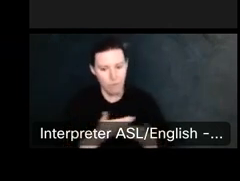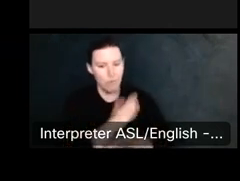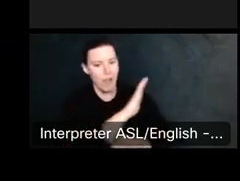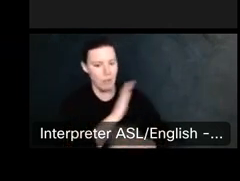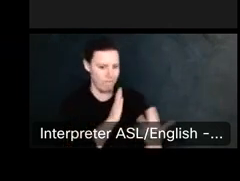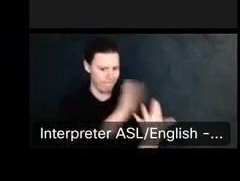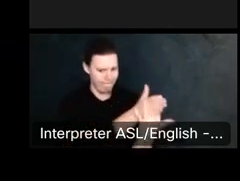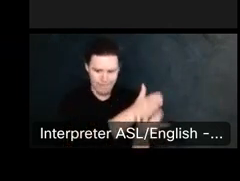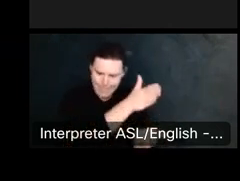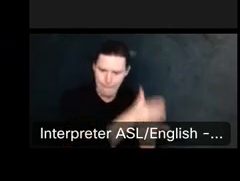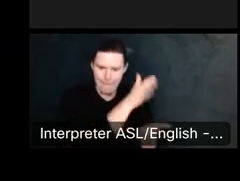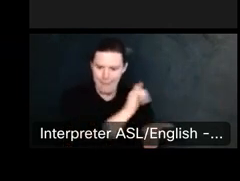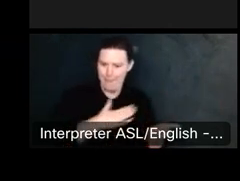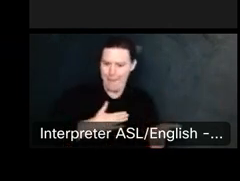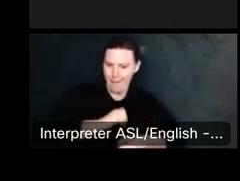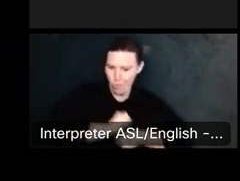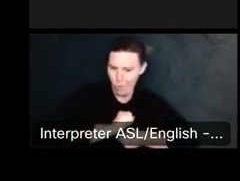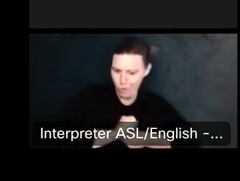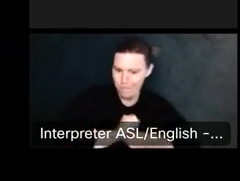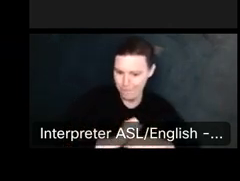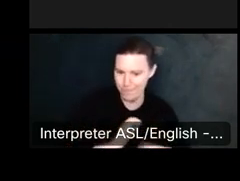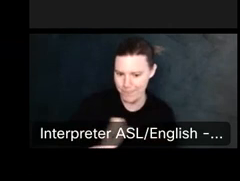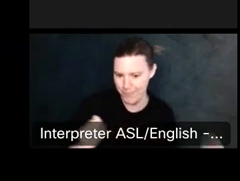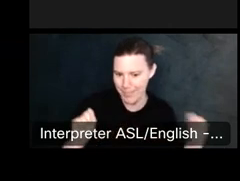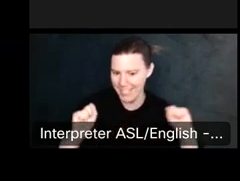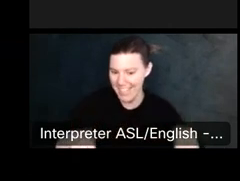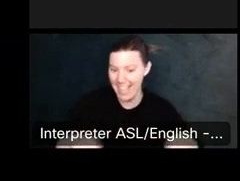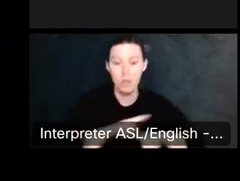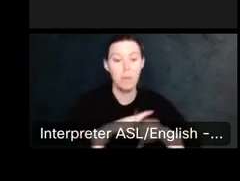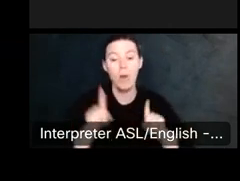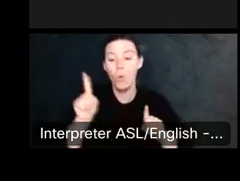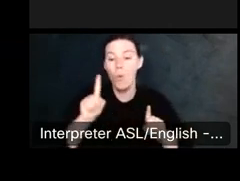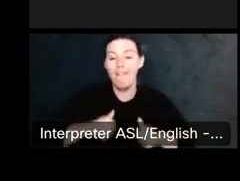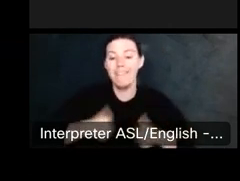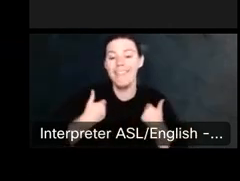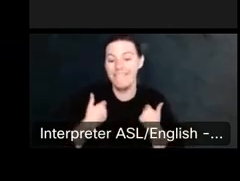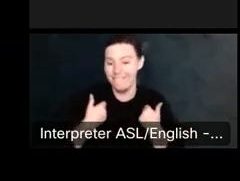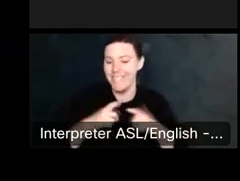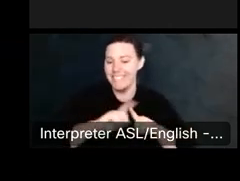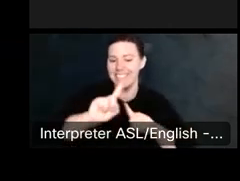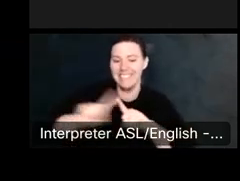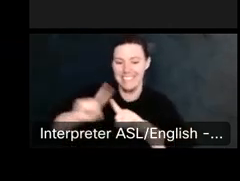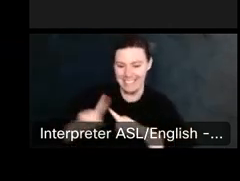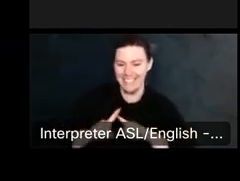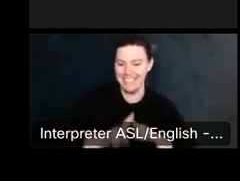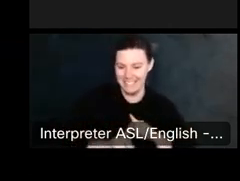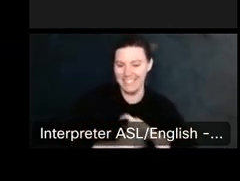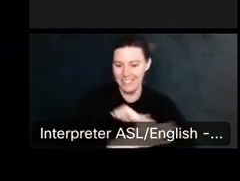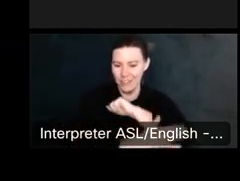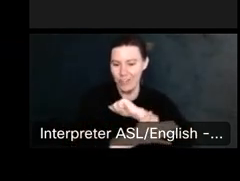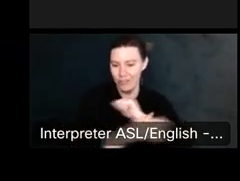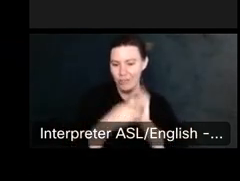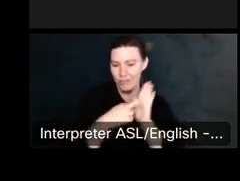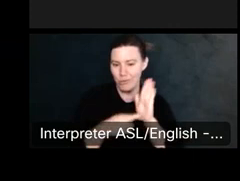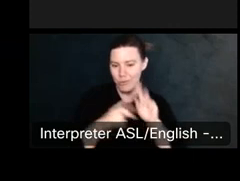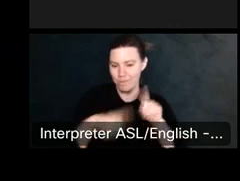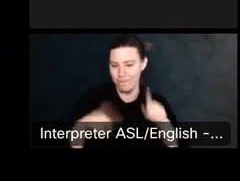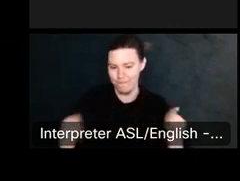Moving forward. Please. Okay. So this is actually my last slide. I think I'm coming up on my 20 minutes.